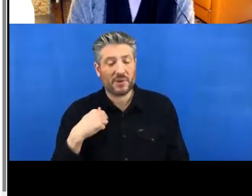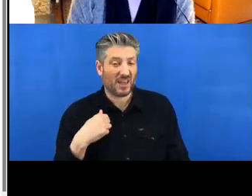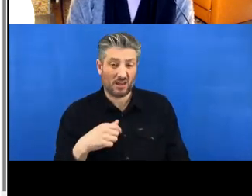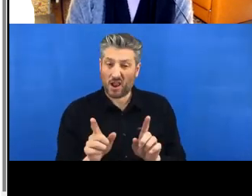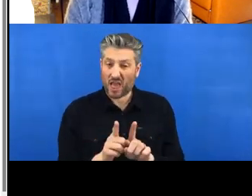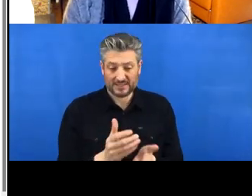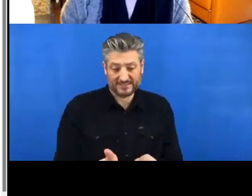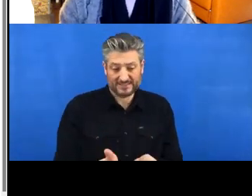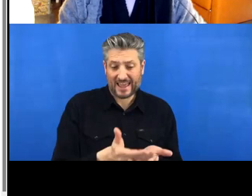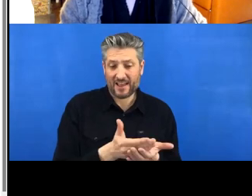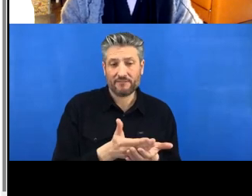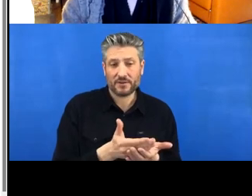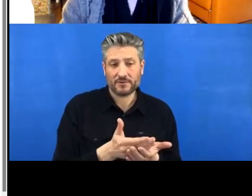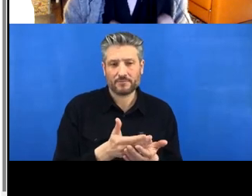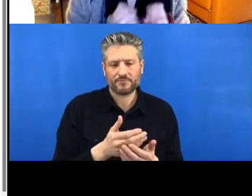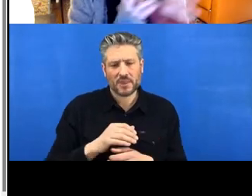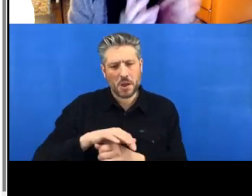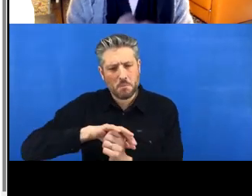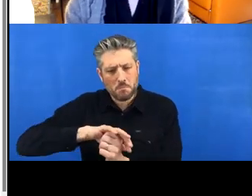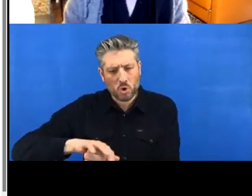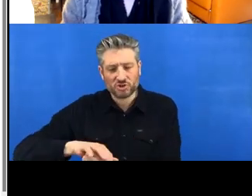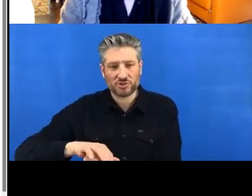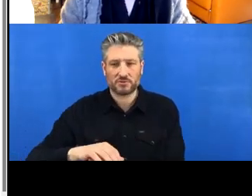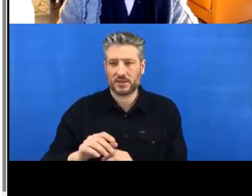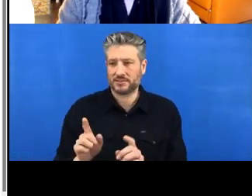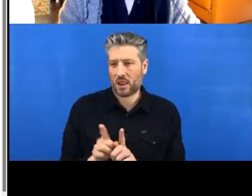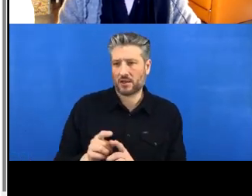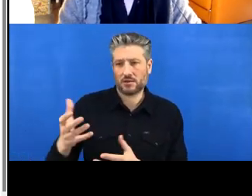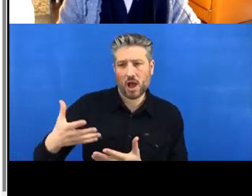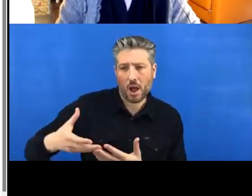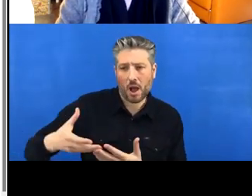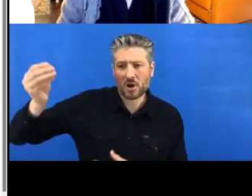is almost the kind of equivalent of like uploading or emailing your work at the end of the day, in terms of